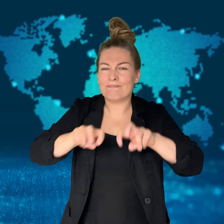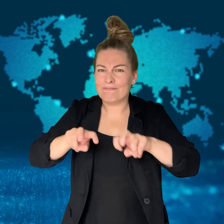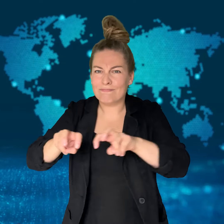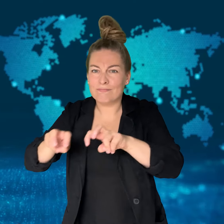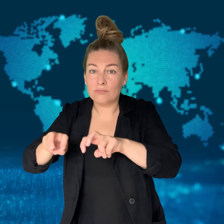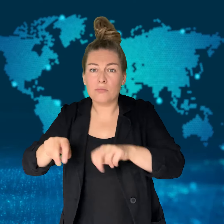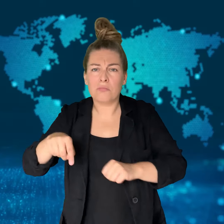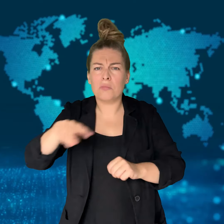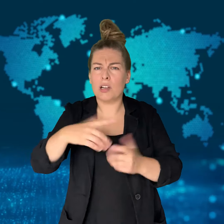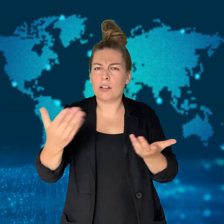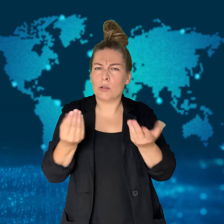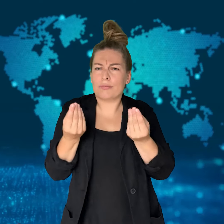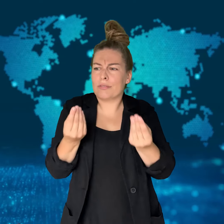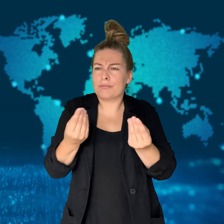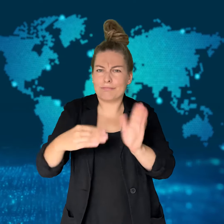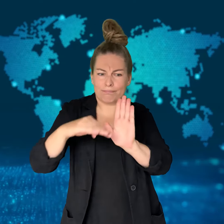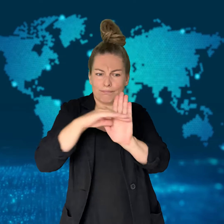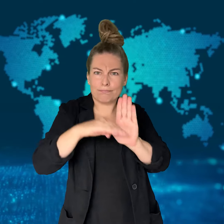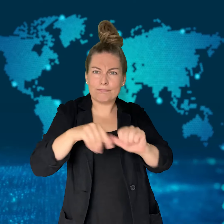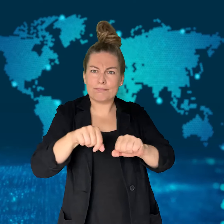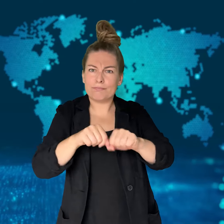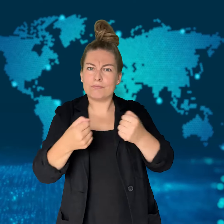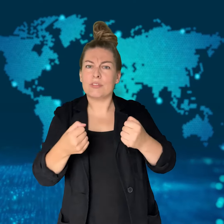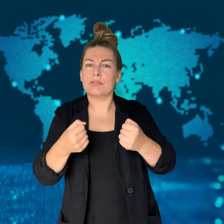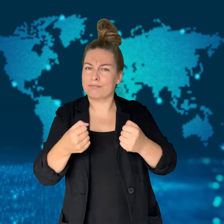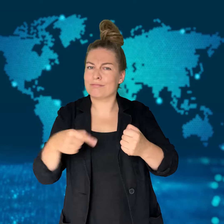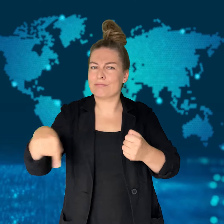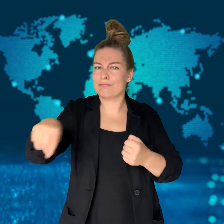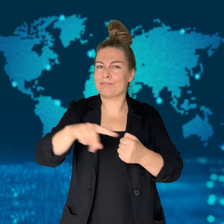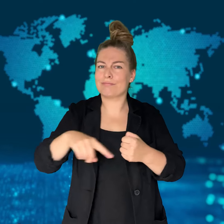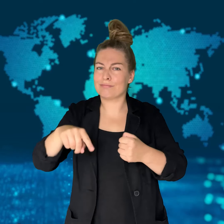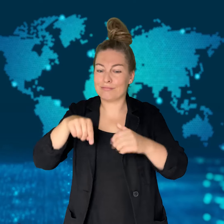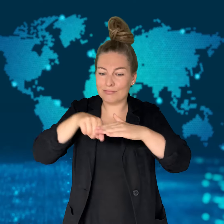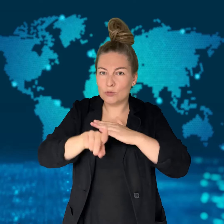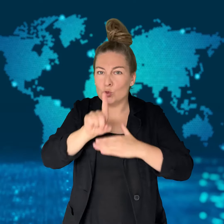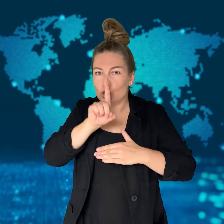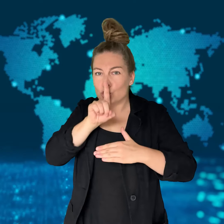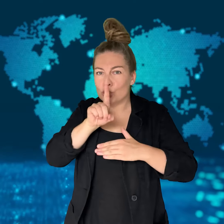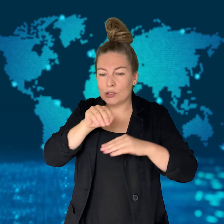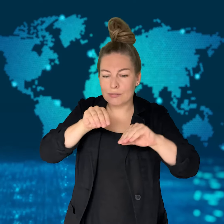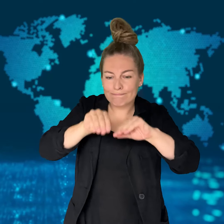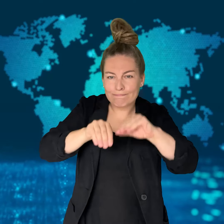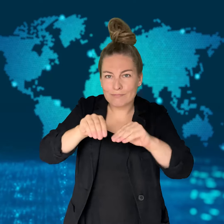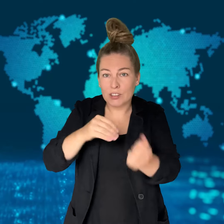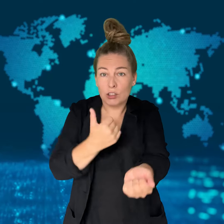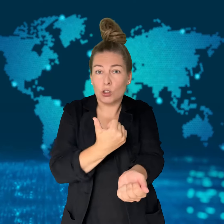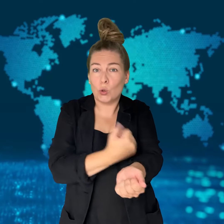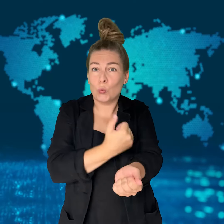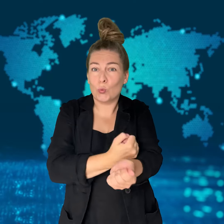just become very difficult."